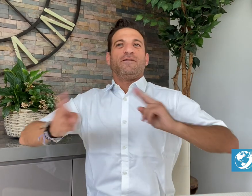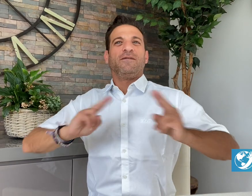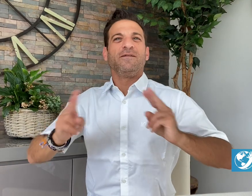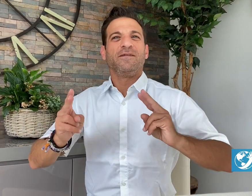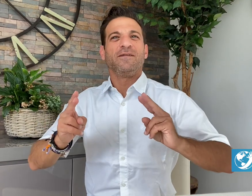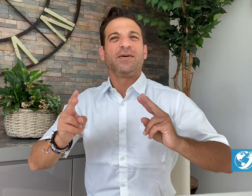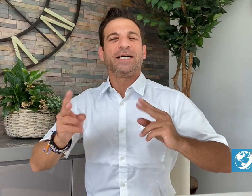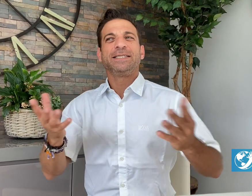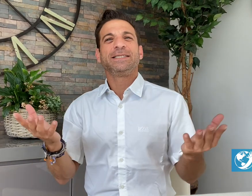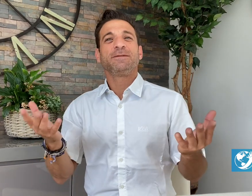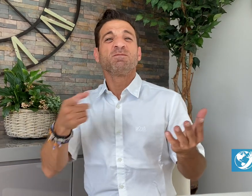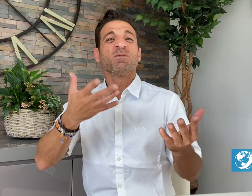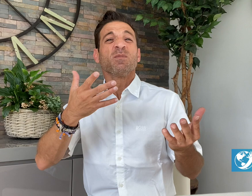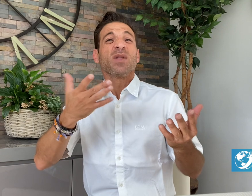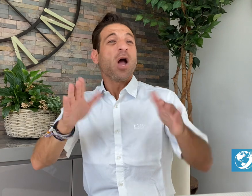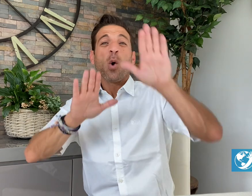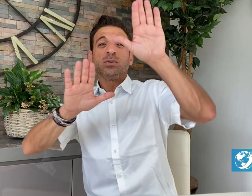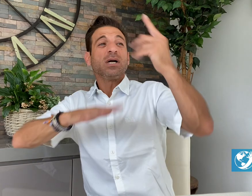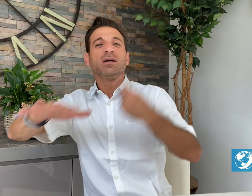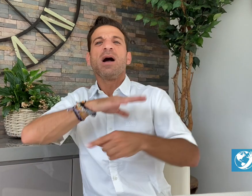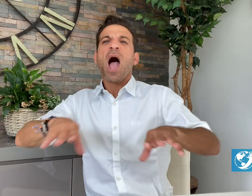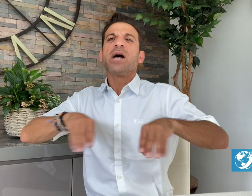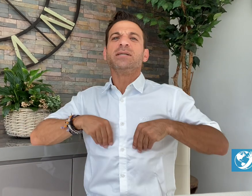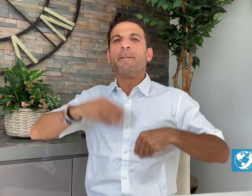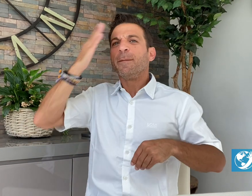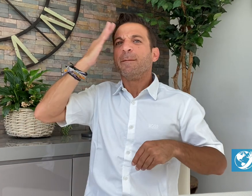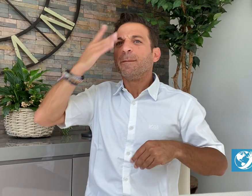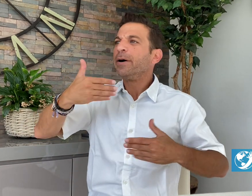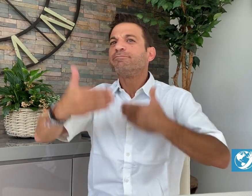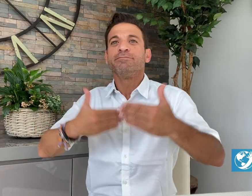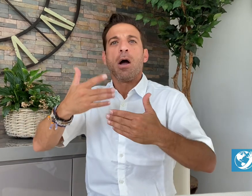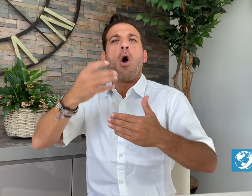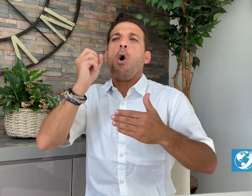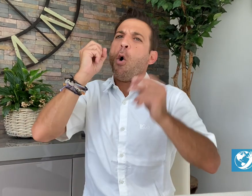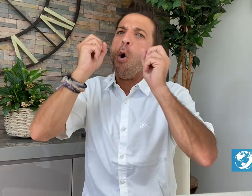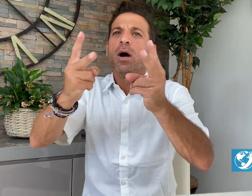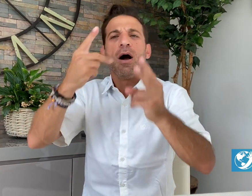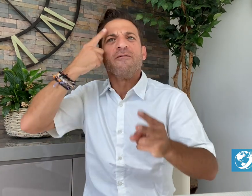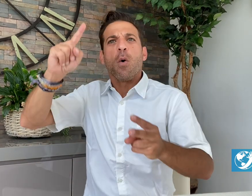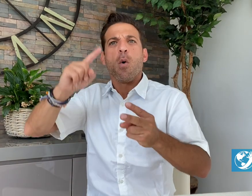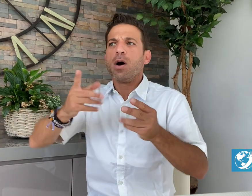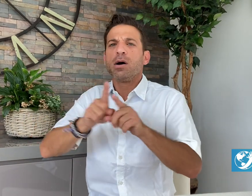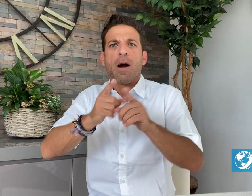for interpreters can take several days. Although this is acceptable